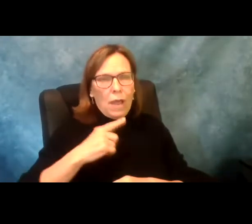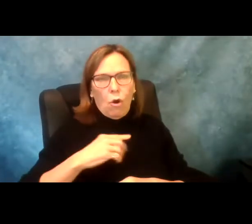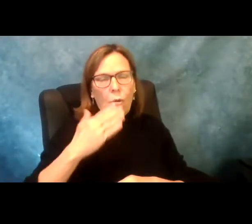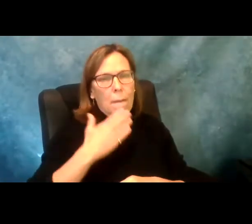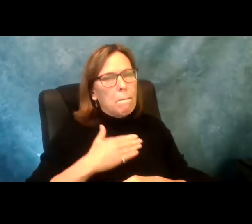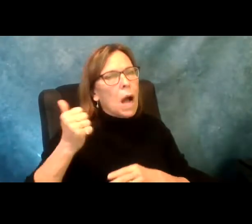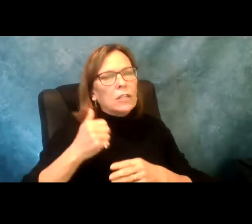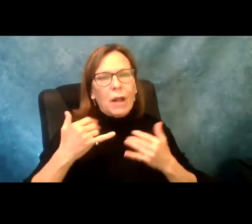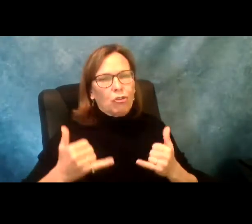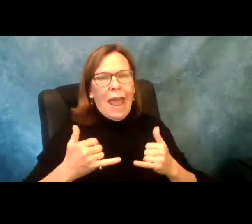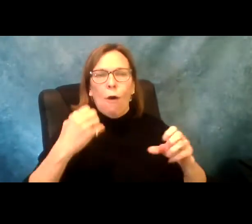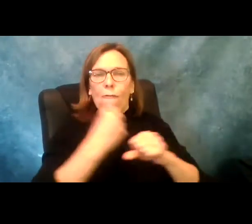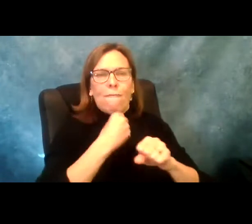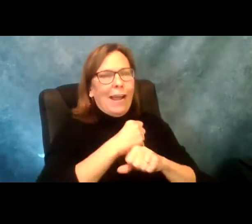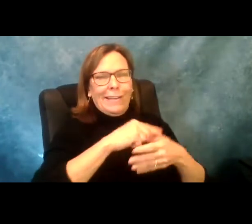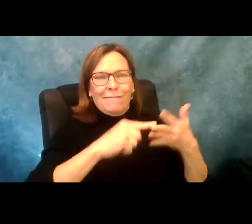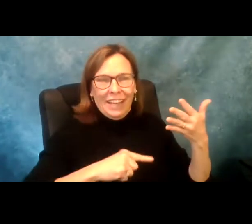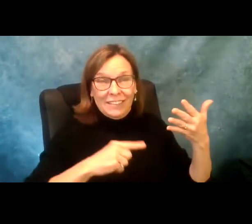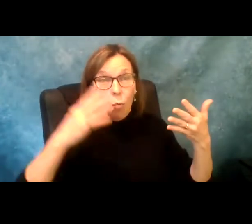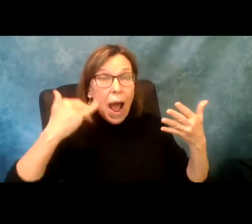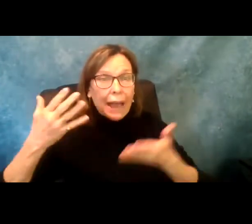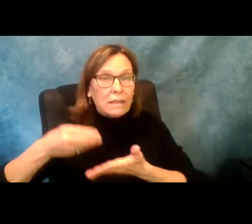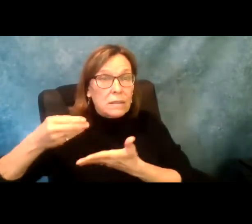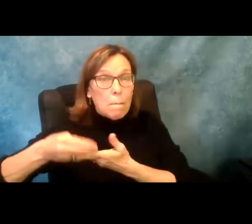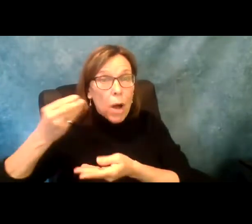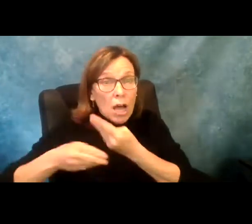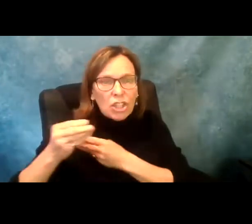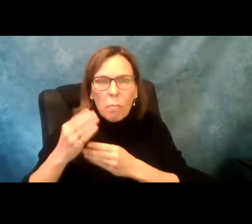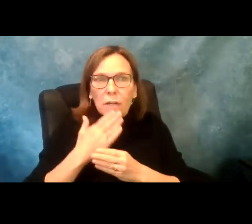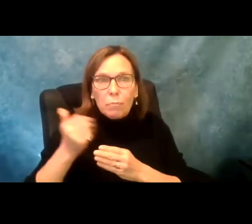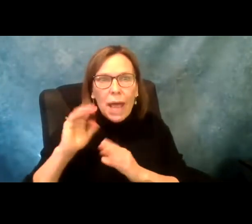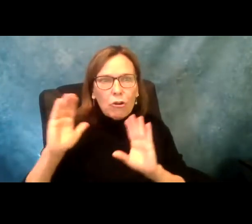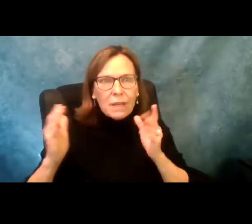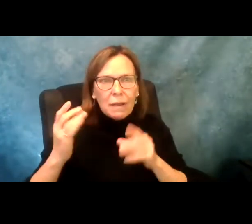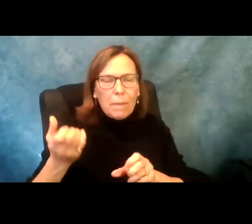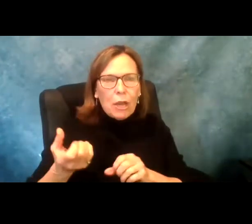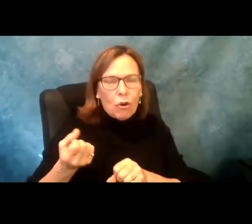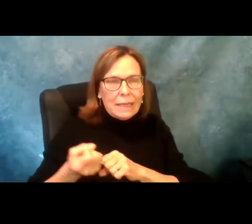would just say, that again, we have, it is a much better place to be, to be fighting the fights we're fighting